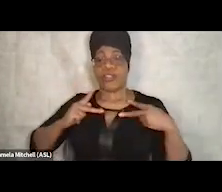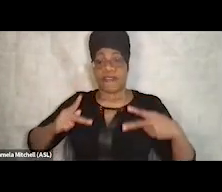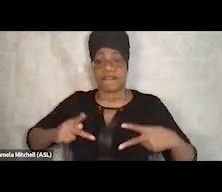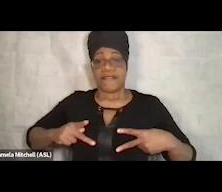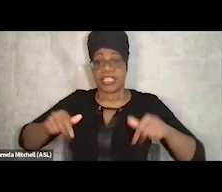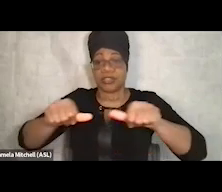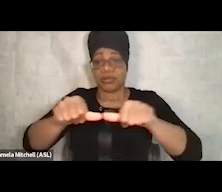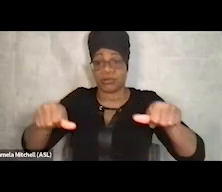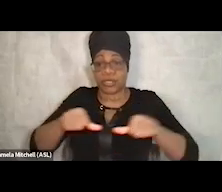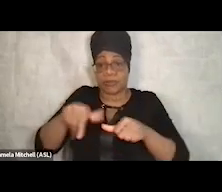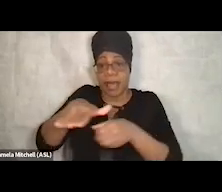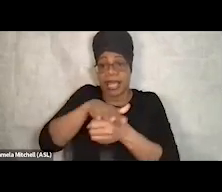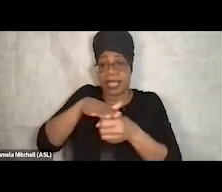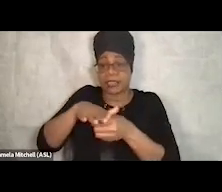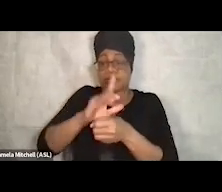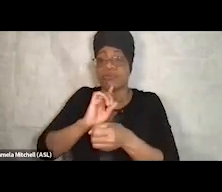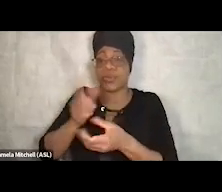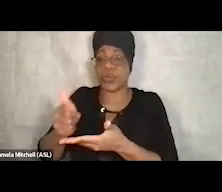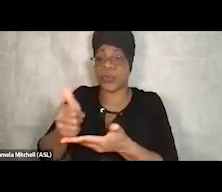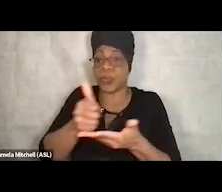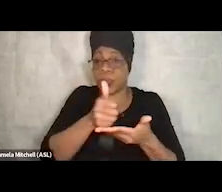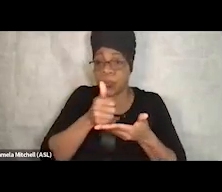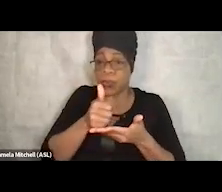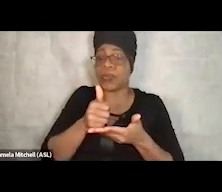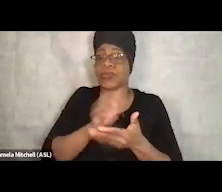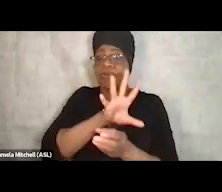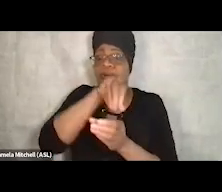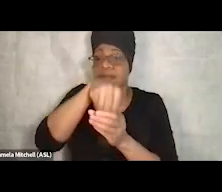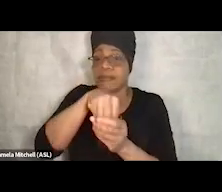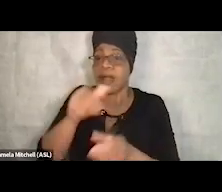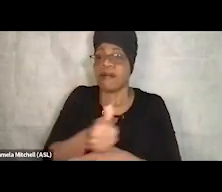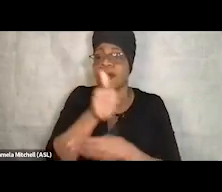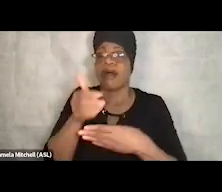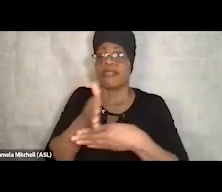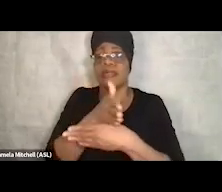in order to engage other partners, that everybody's welcome to sort of come in,